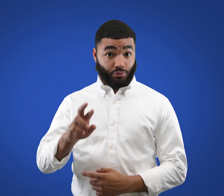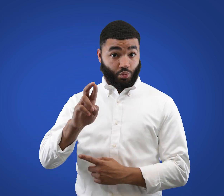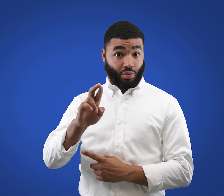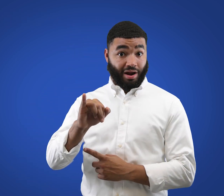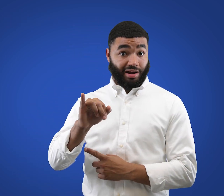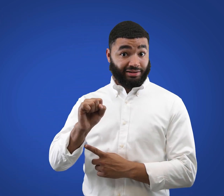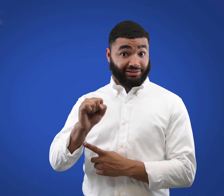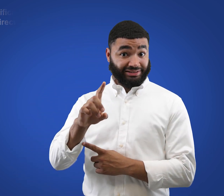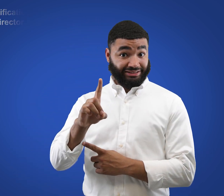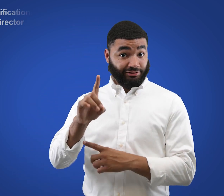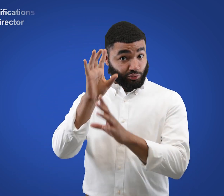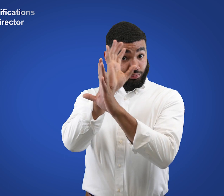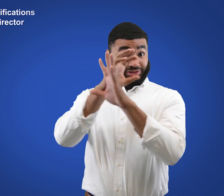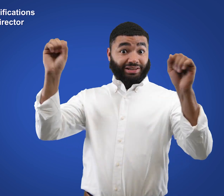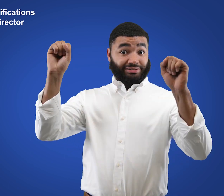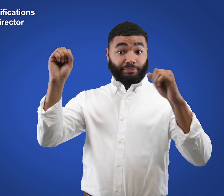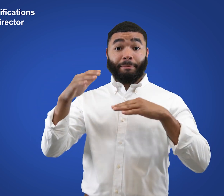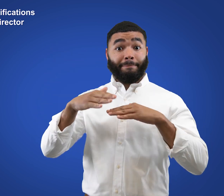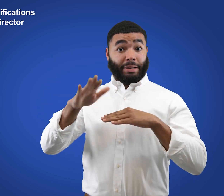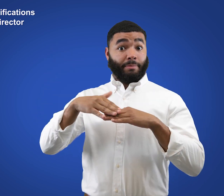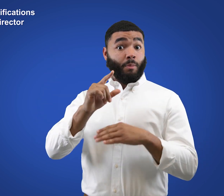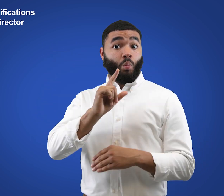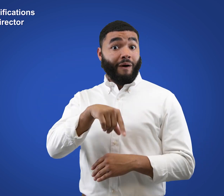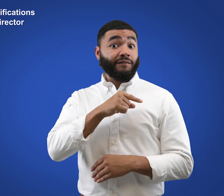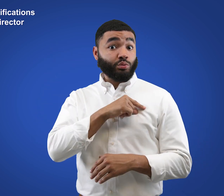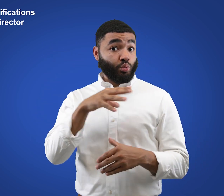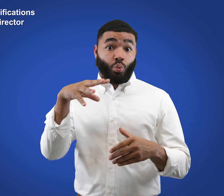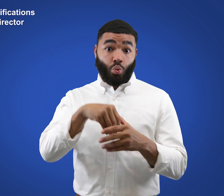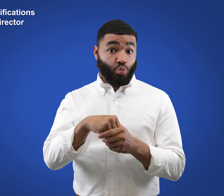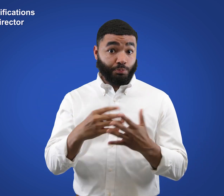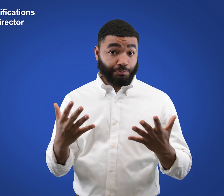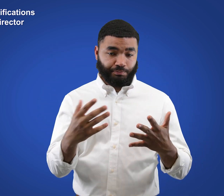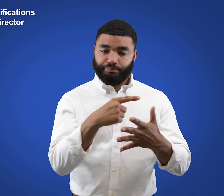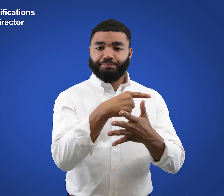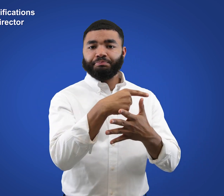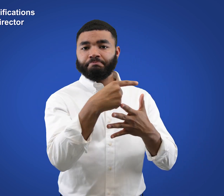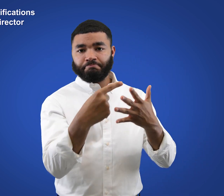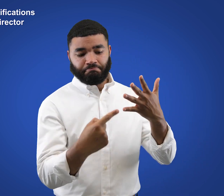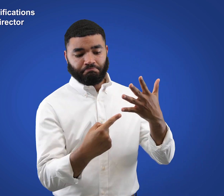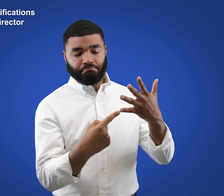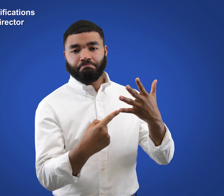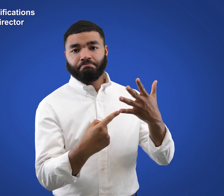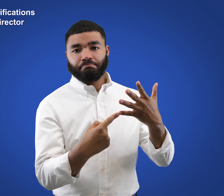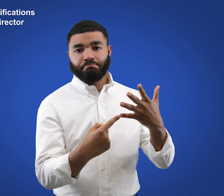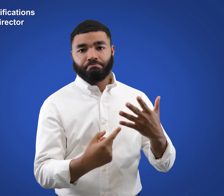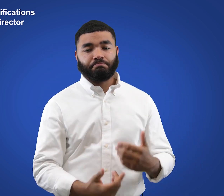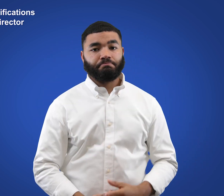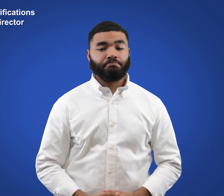The minimum qualifications for the RISD Director are: